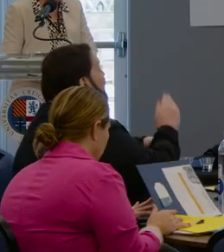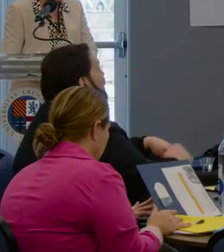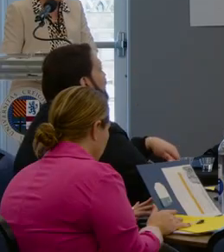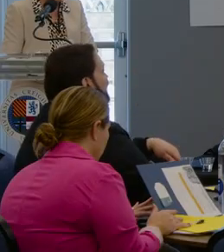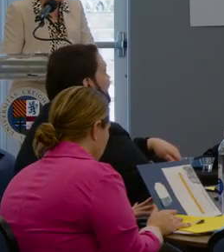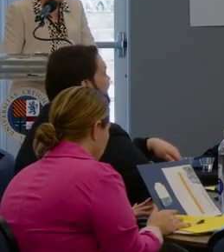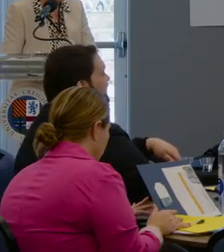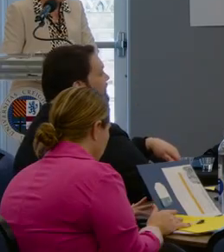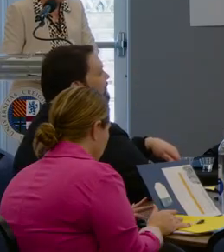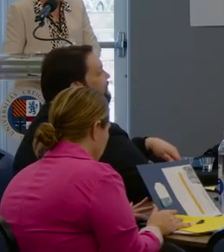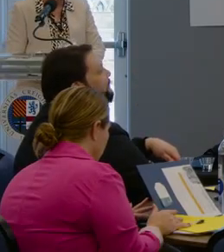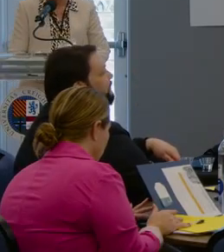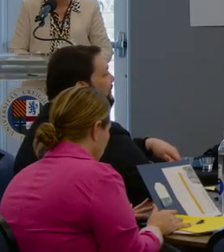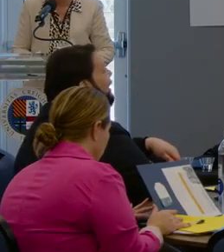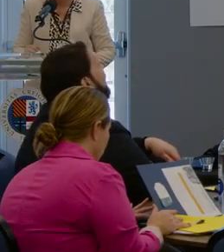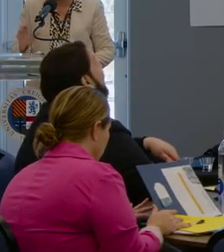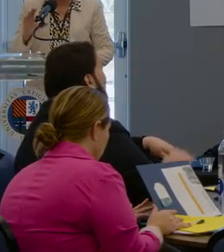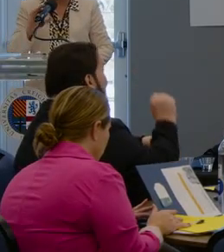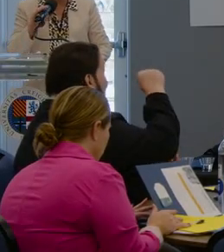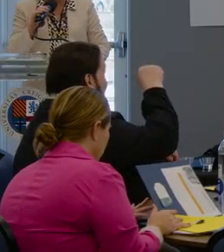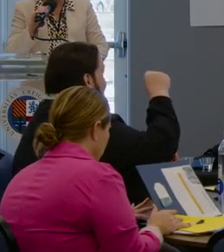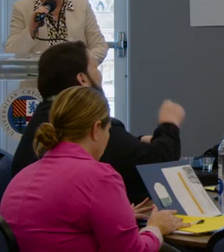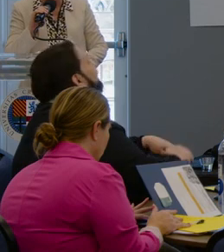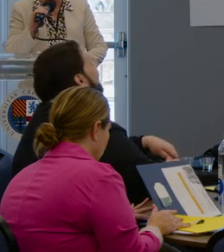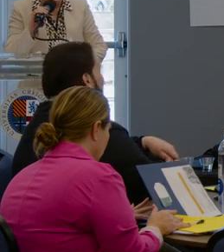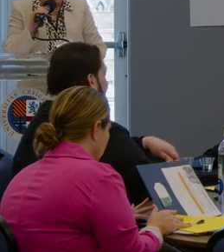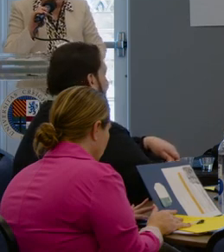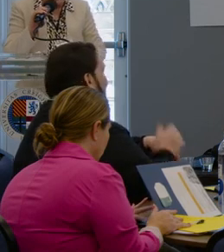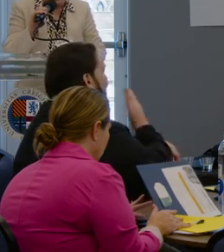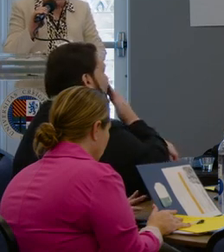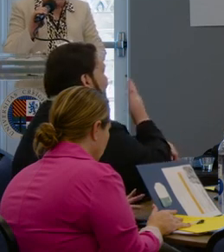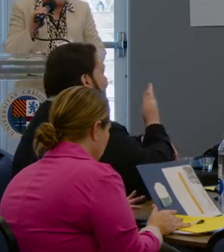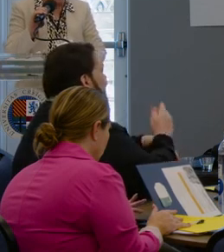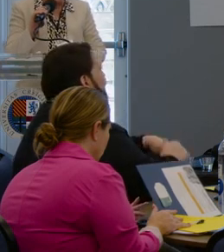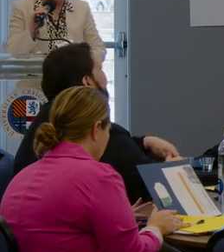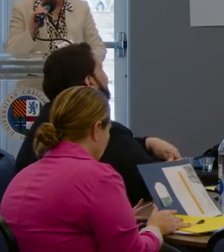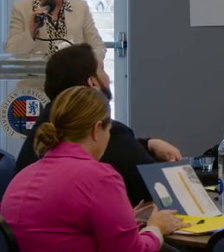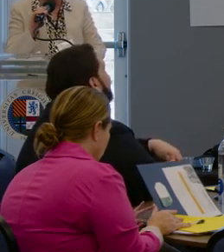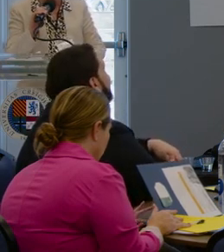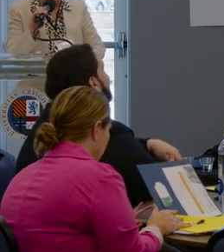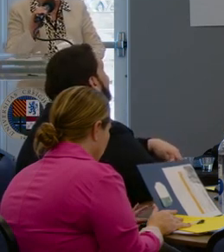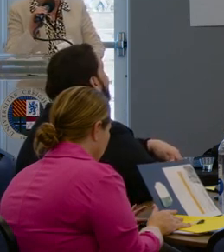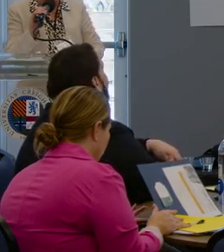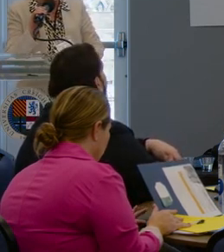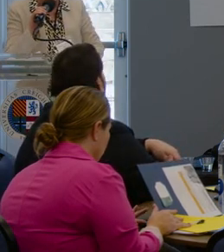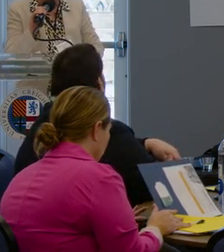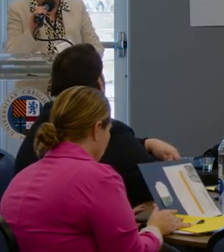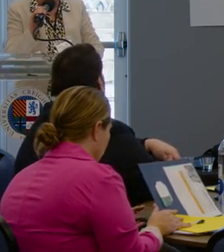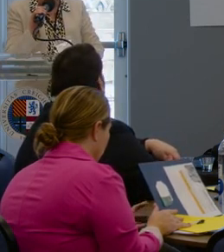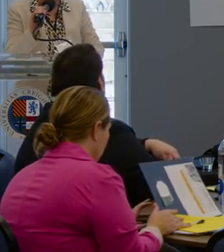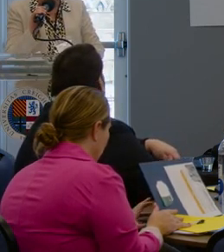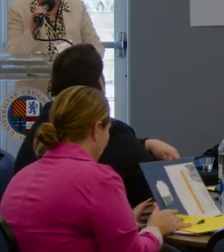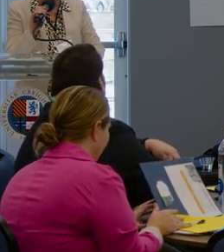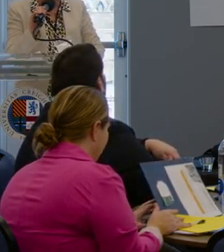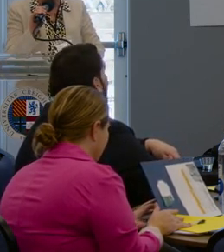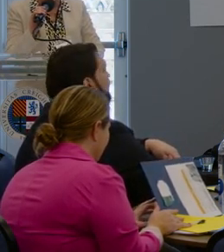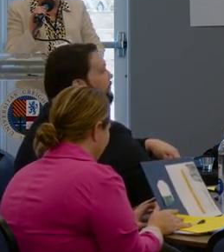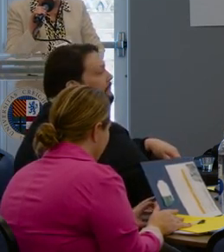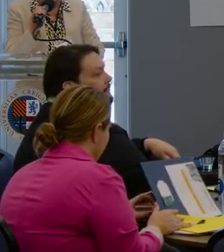Does that answer your question? Yes, does that answer your question? All right, great. Table eight followed by table five.